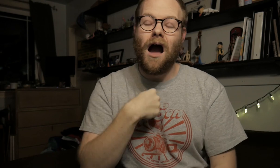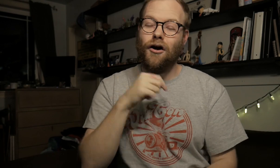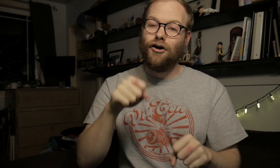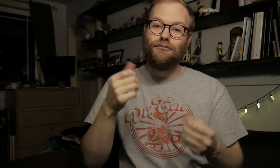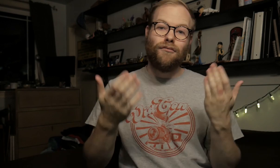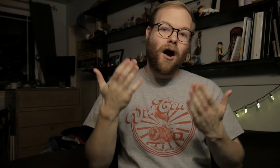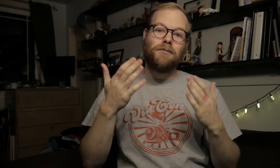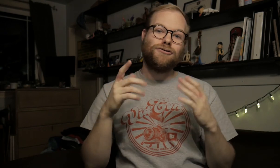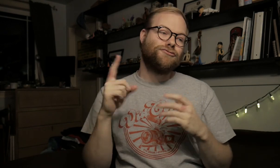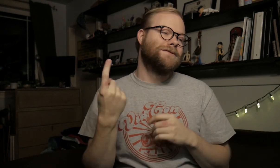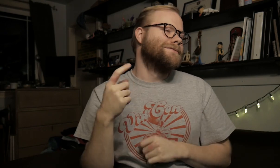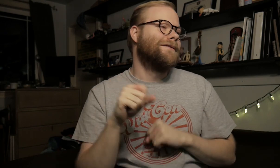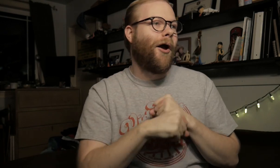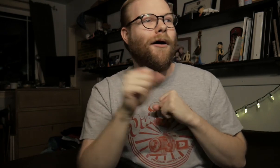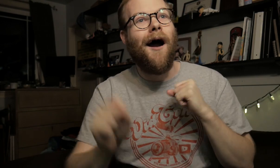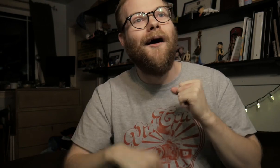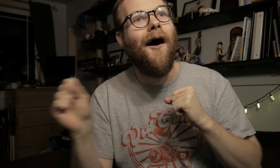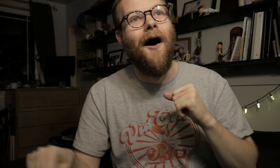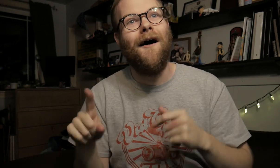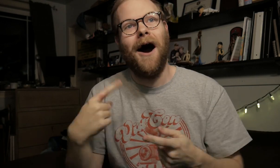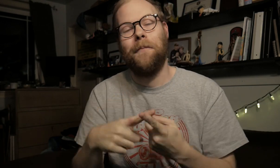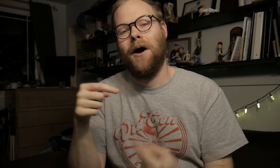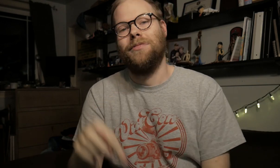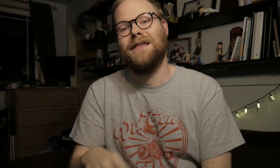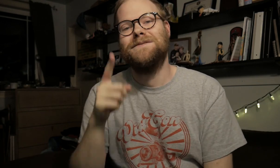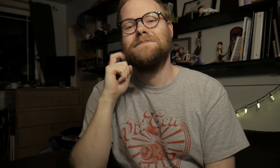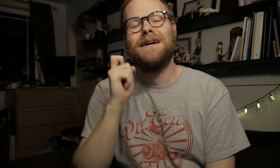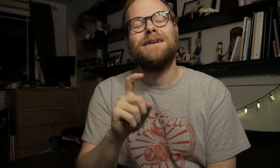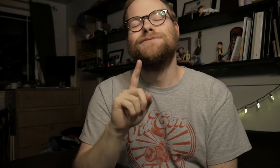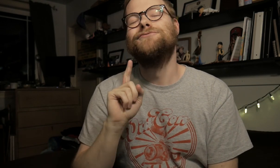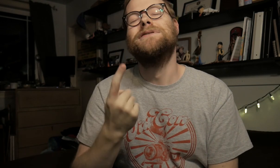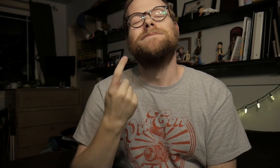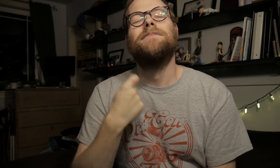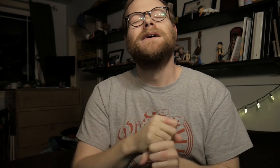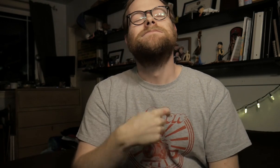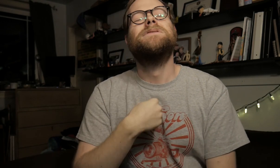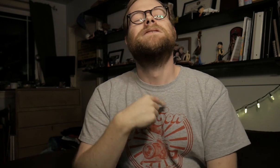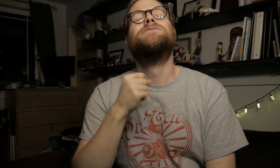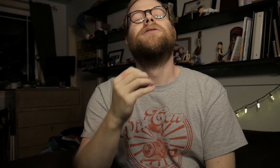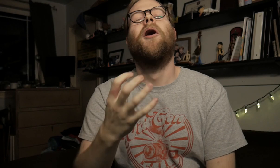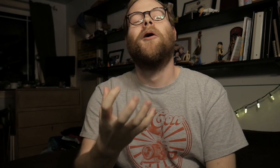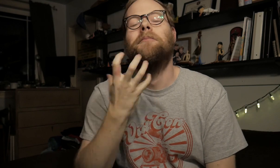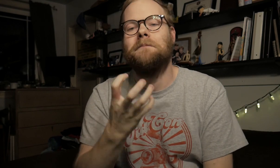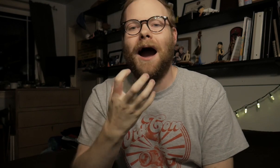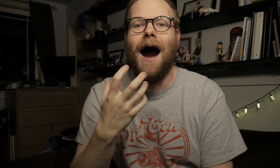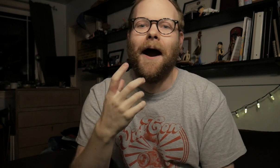I could probably just go on and on about this, because it just makes me so mad.